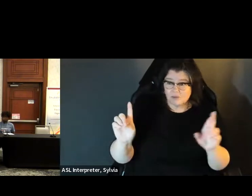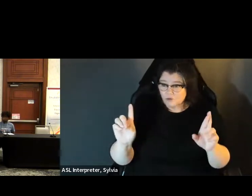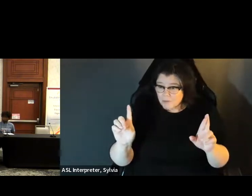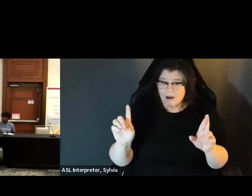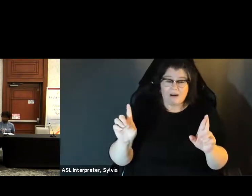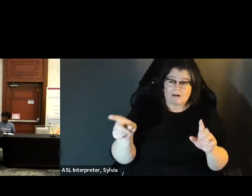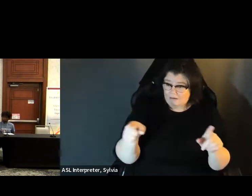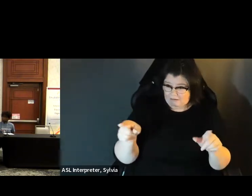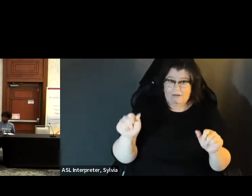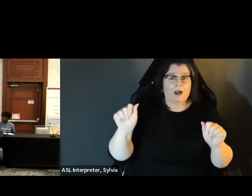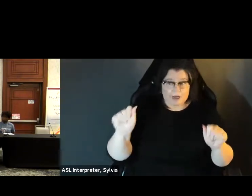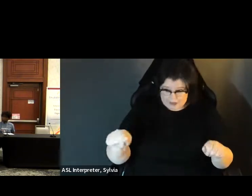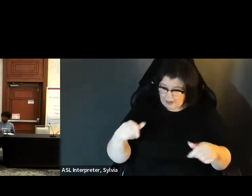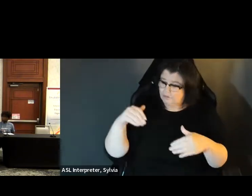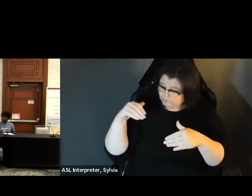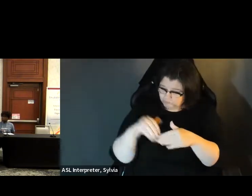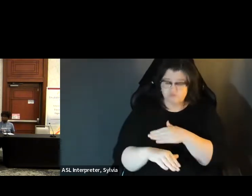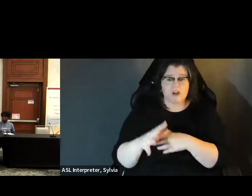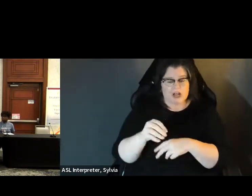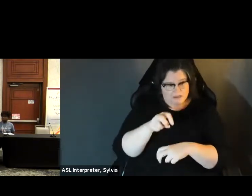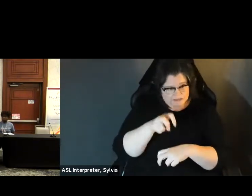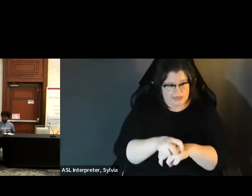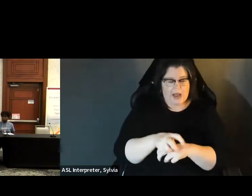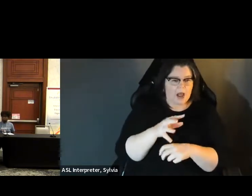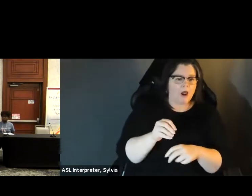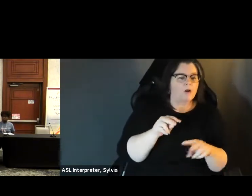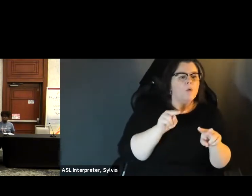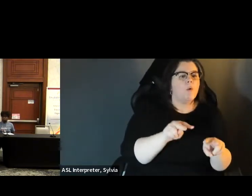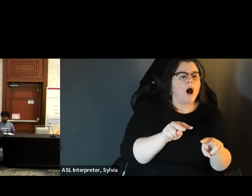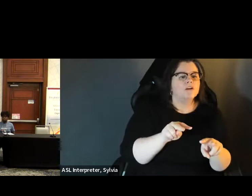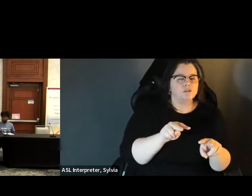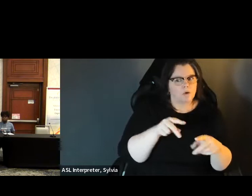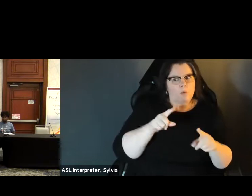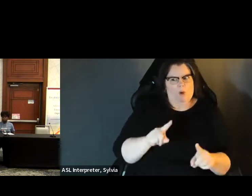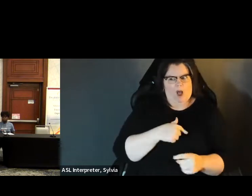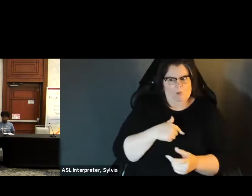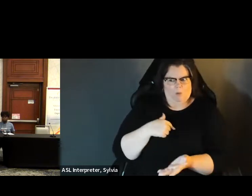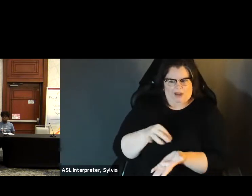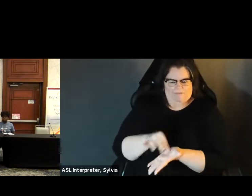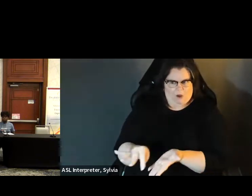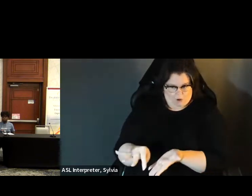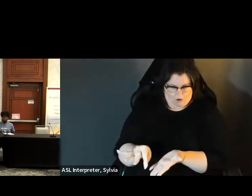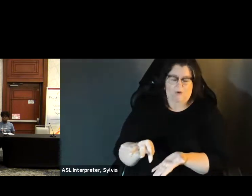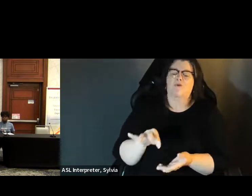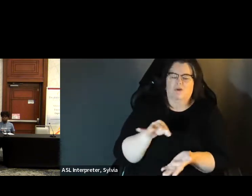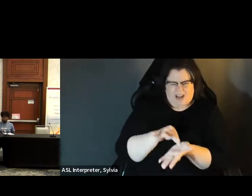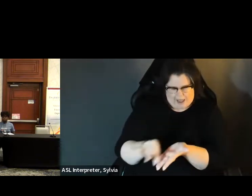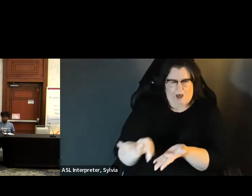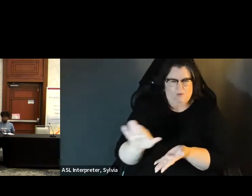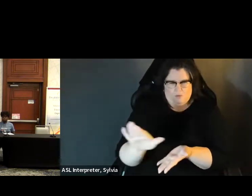candidates, who wants members -- the members of the public, members of the media, they can show up and watch this Whoever wants members of public members, the media they can show up and watch this process occur entirely in in a public setting.